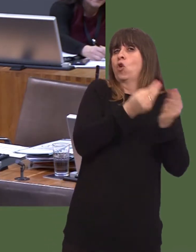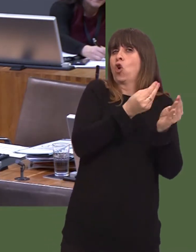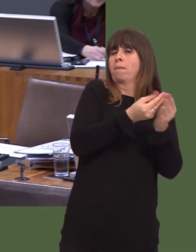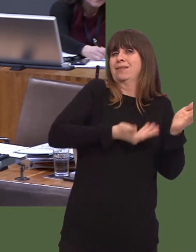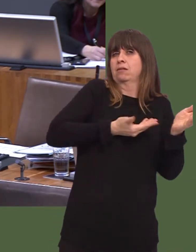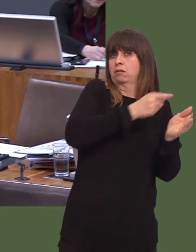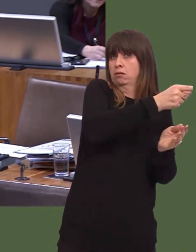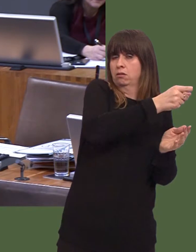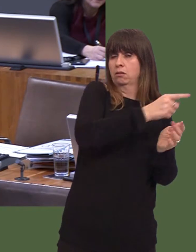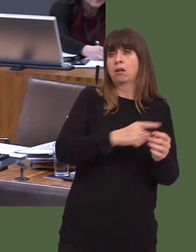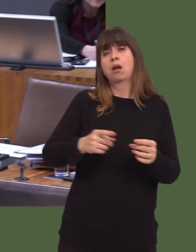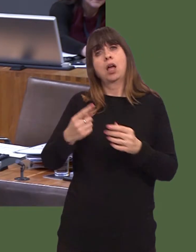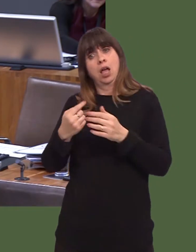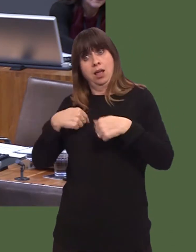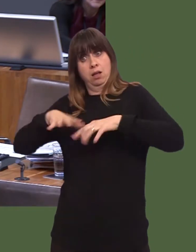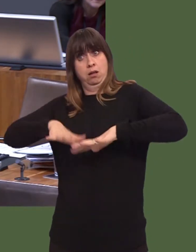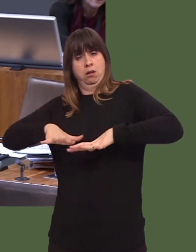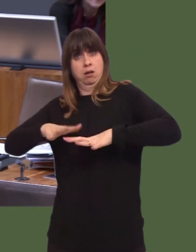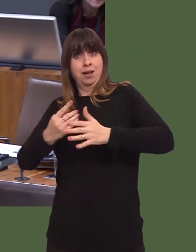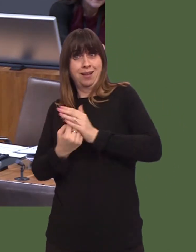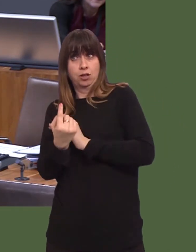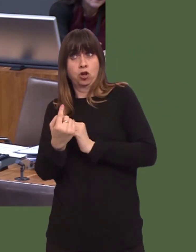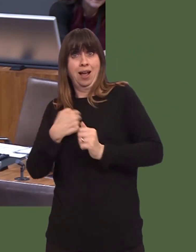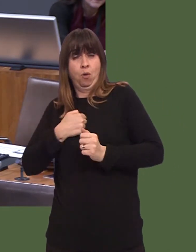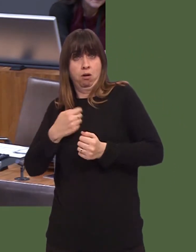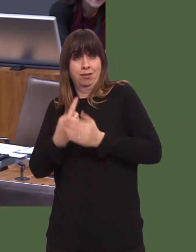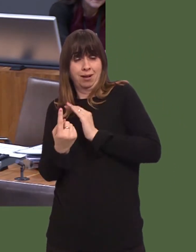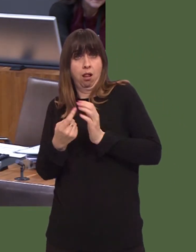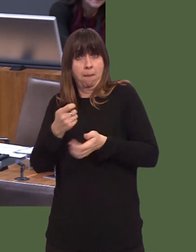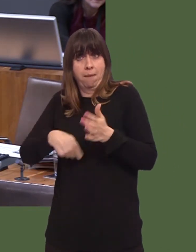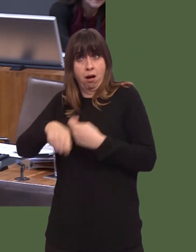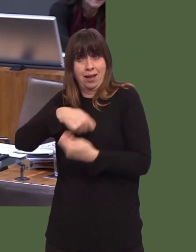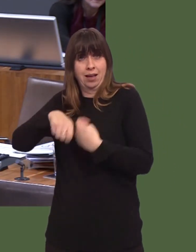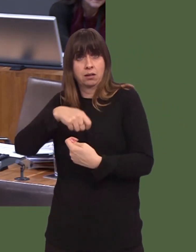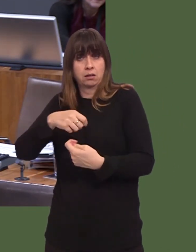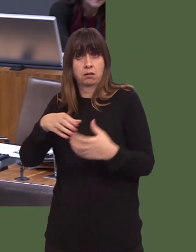An internal single market without agreed rules and a method of policing those rules is not a proper internal single market.